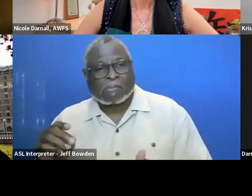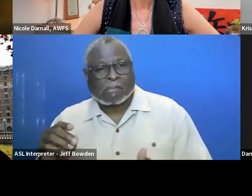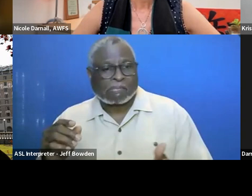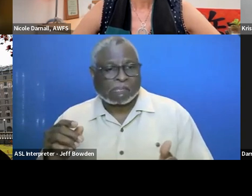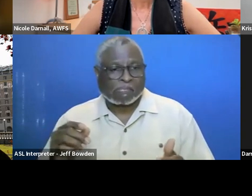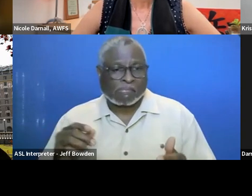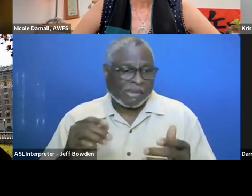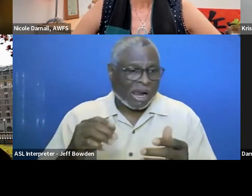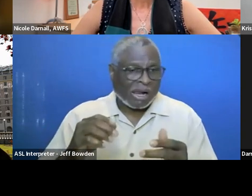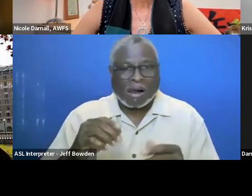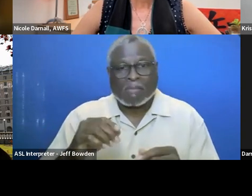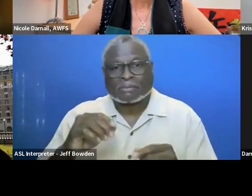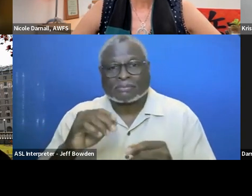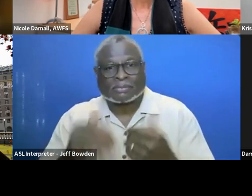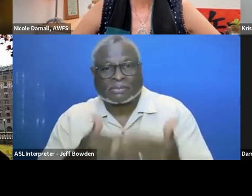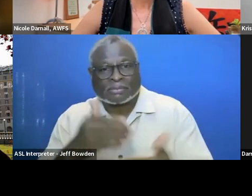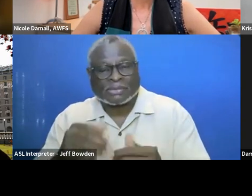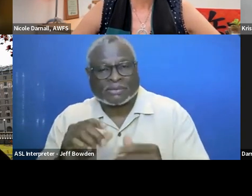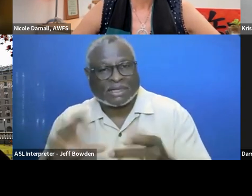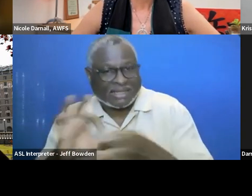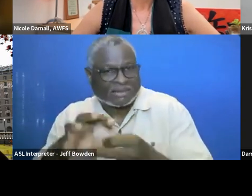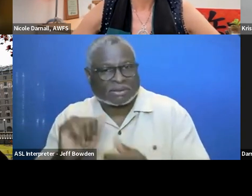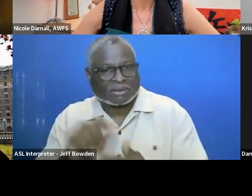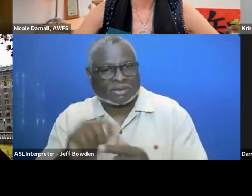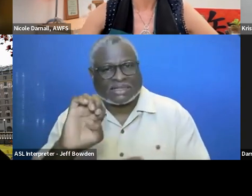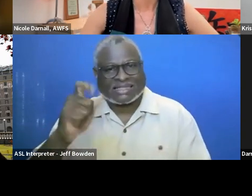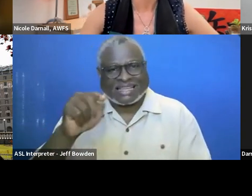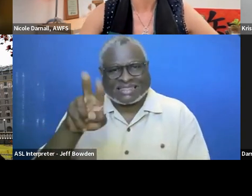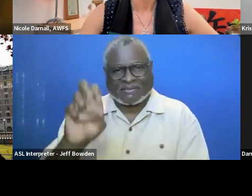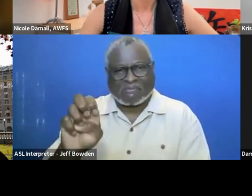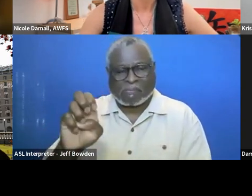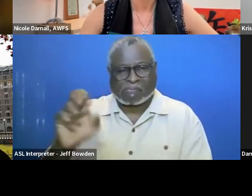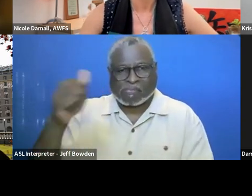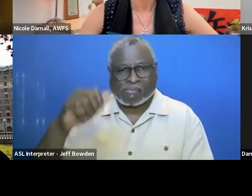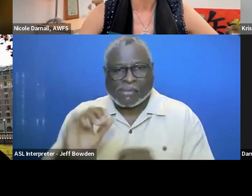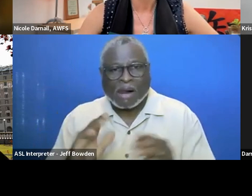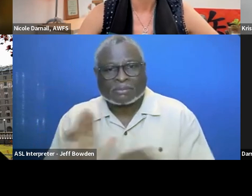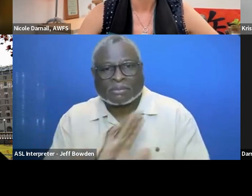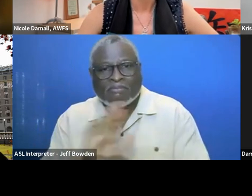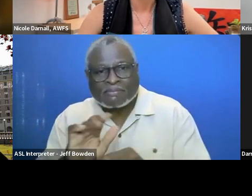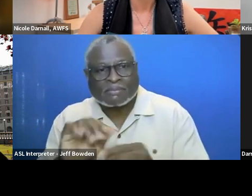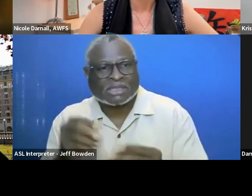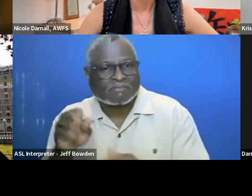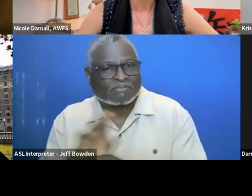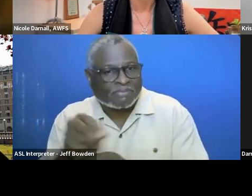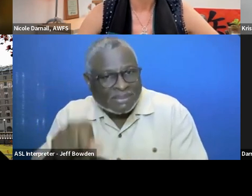no your bonus is linked to the executive bonus or small disadvantaged business spending.